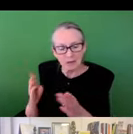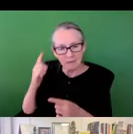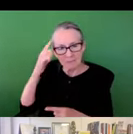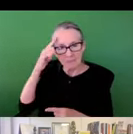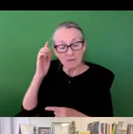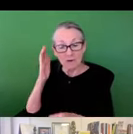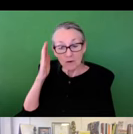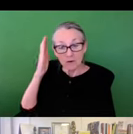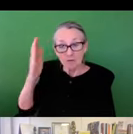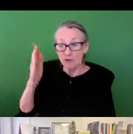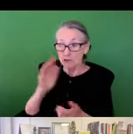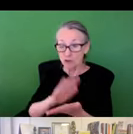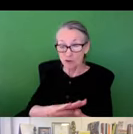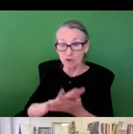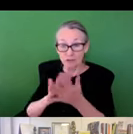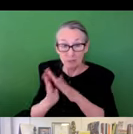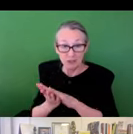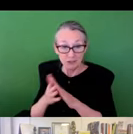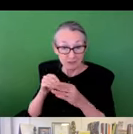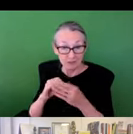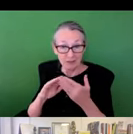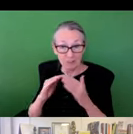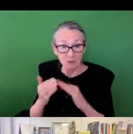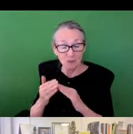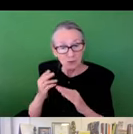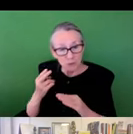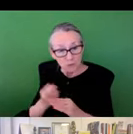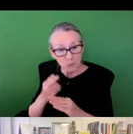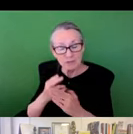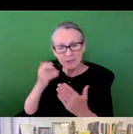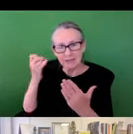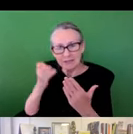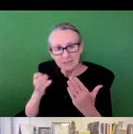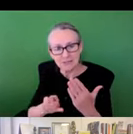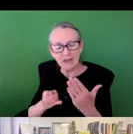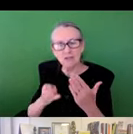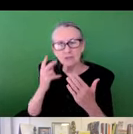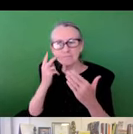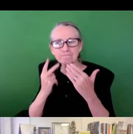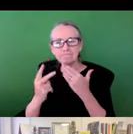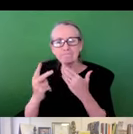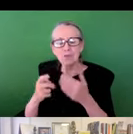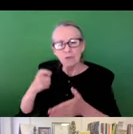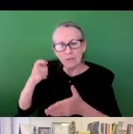justice in terms of planning for future transformations in these communities,